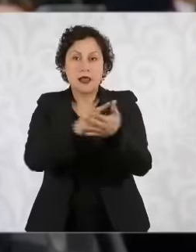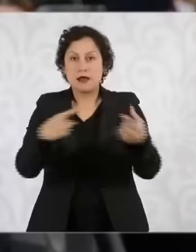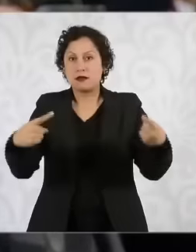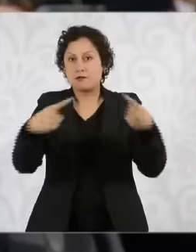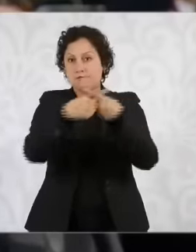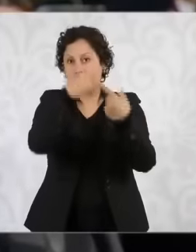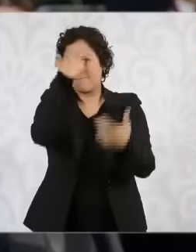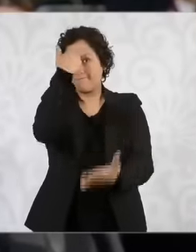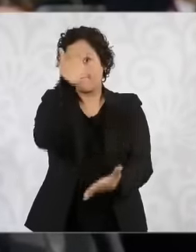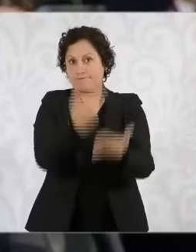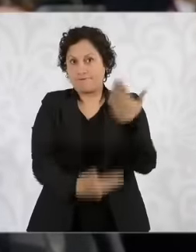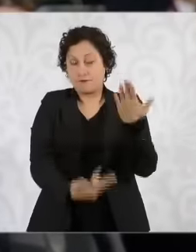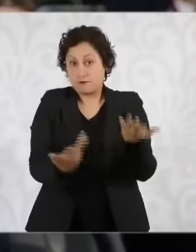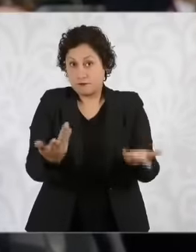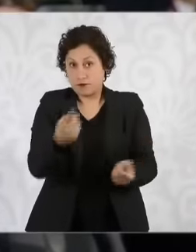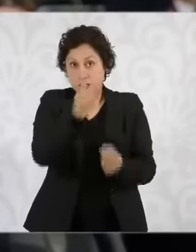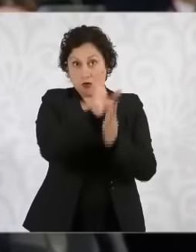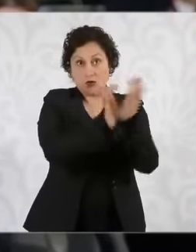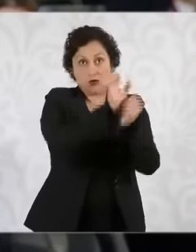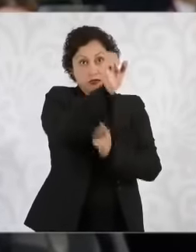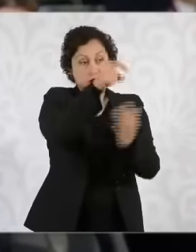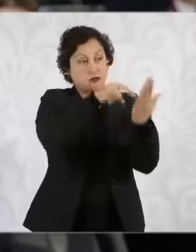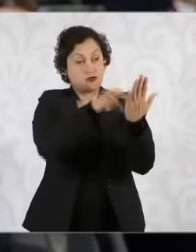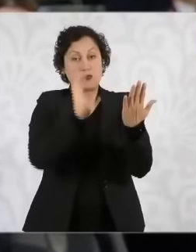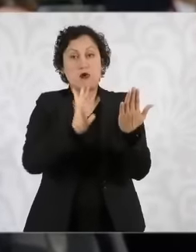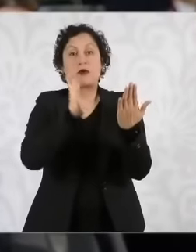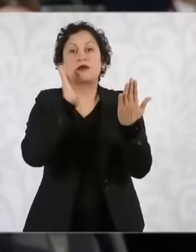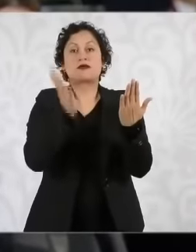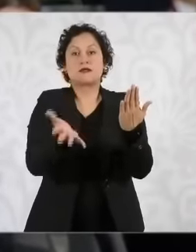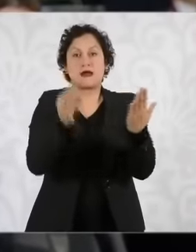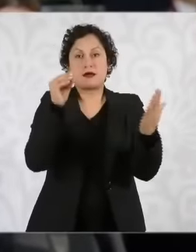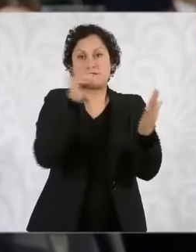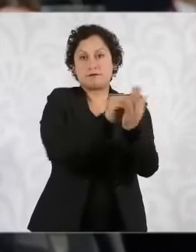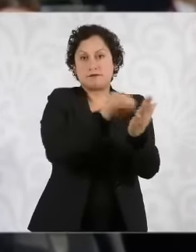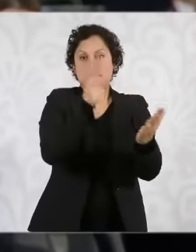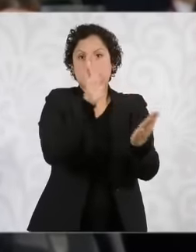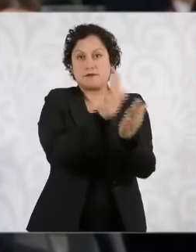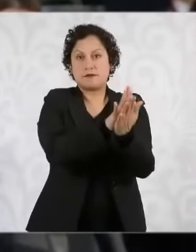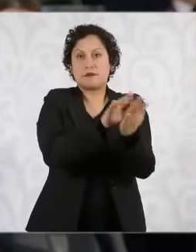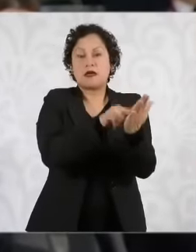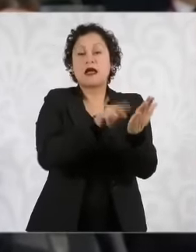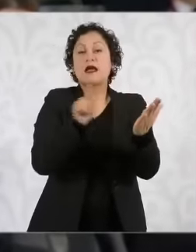that was promoted as a judicial reform but that is already in the Constitution that this type of costs would have to be adjusted